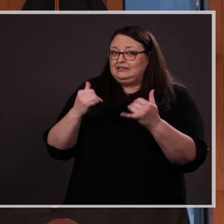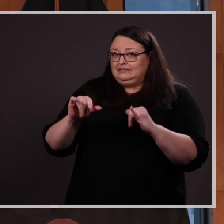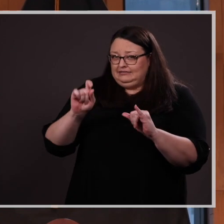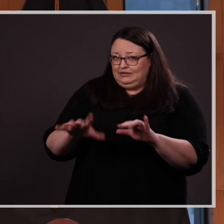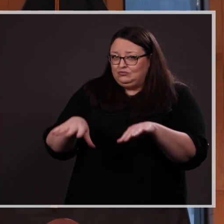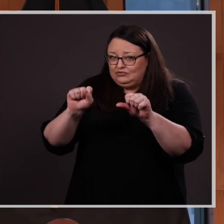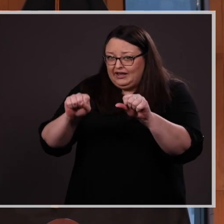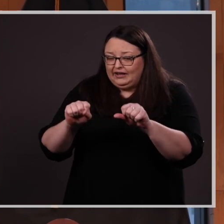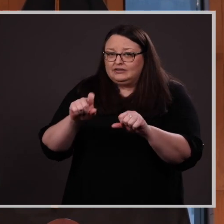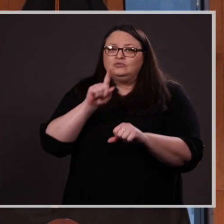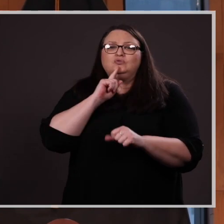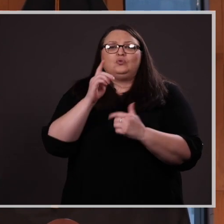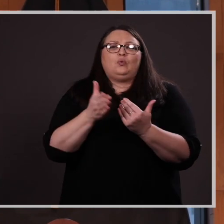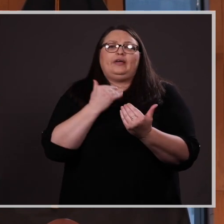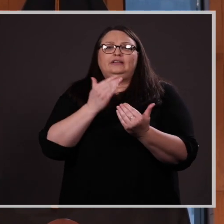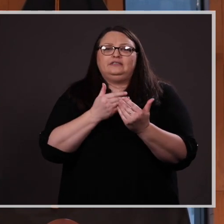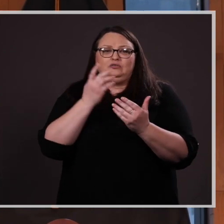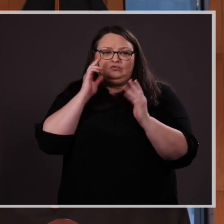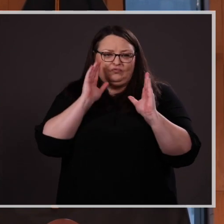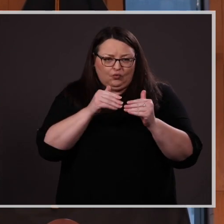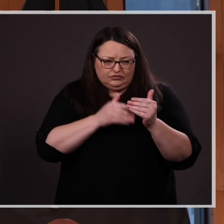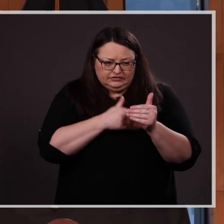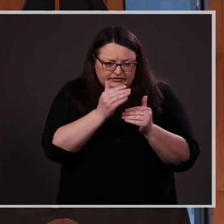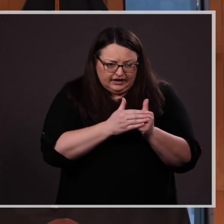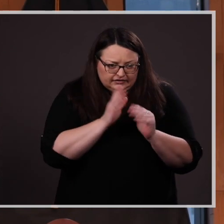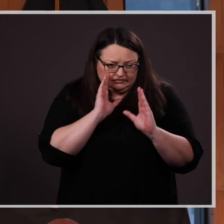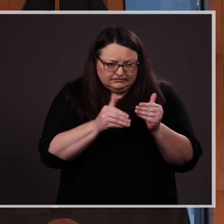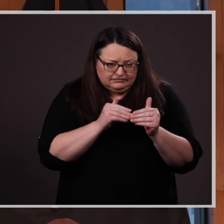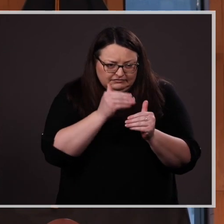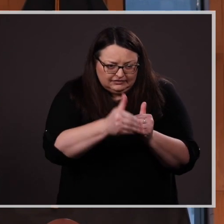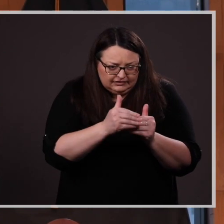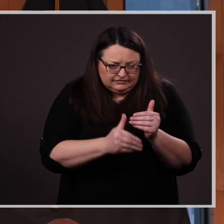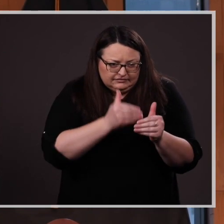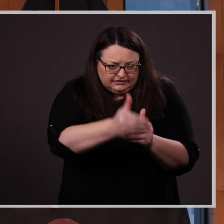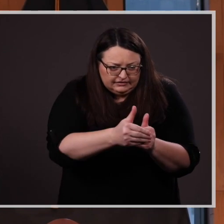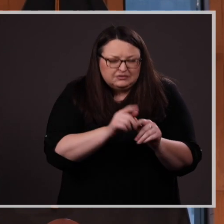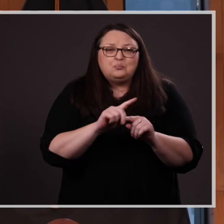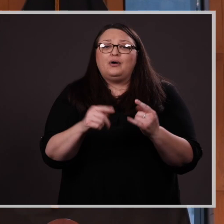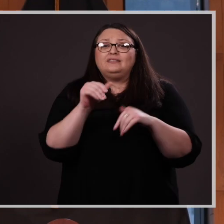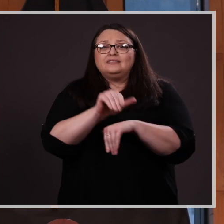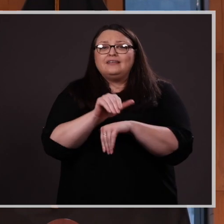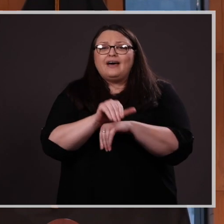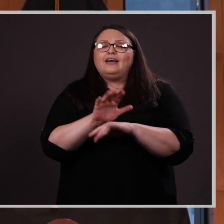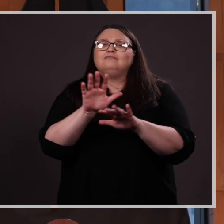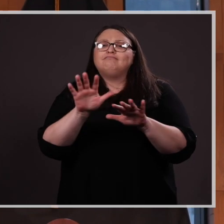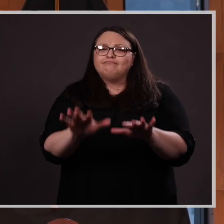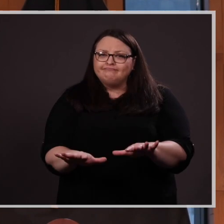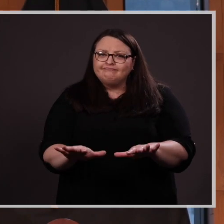it is far too easy to just focus on what is next. But at least for tonight, take a breath,